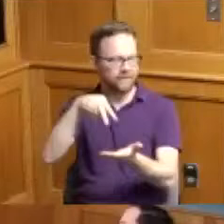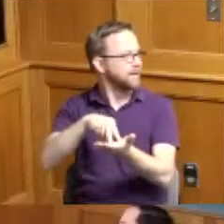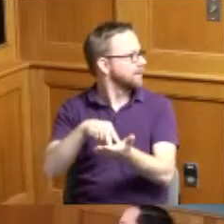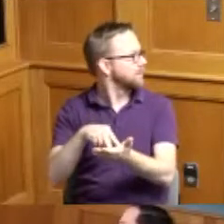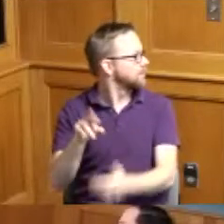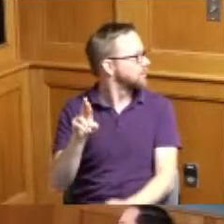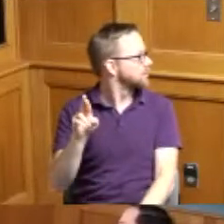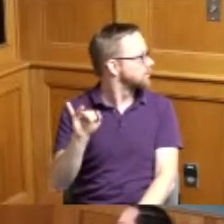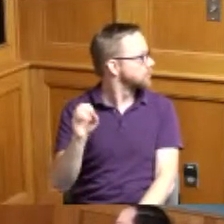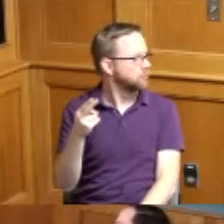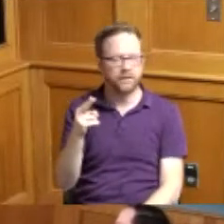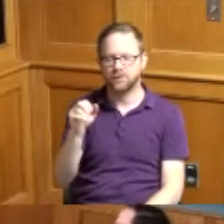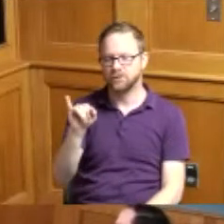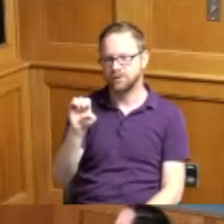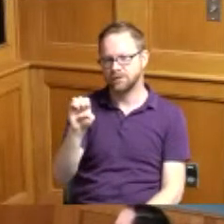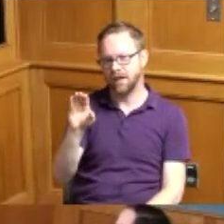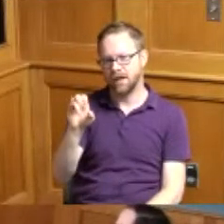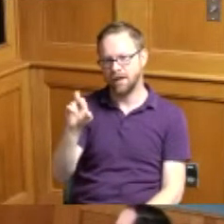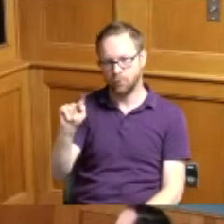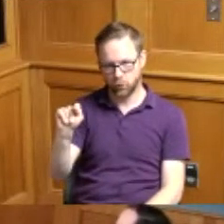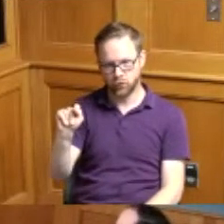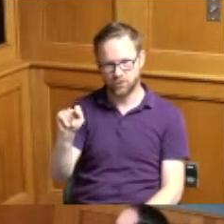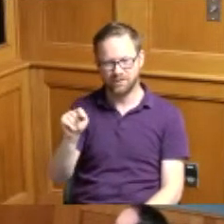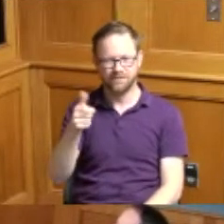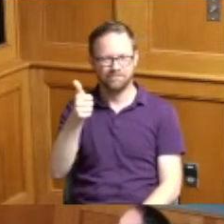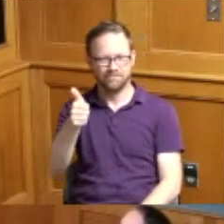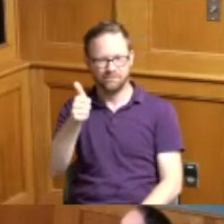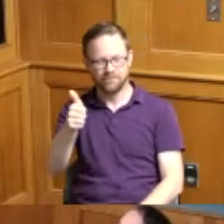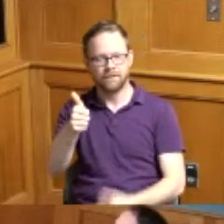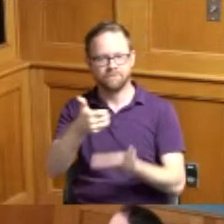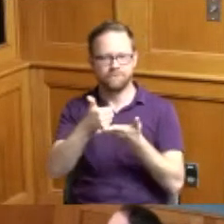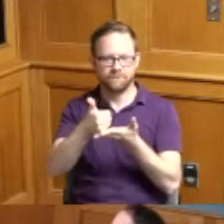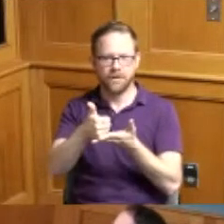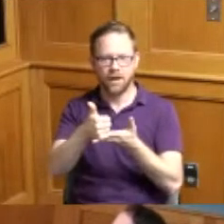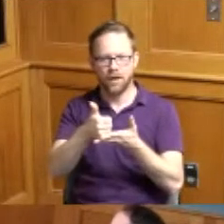rich Seibert thank you for being here and he is the one that helped organize all the athletes